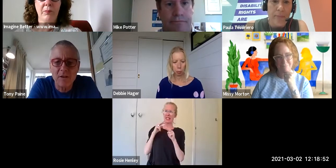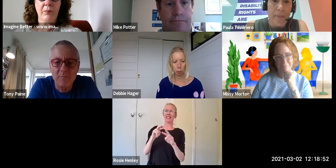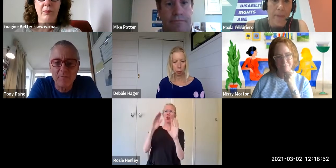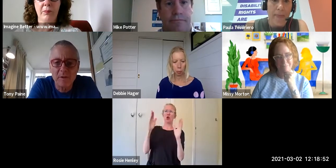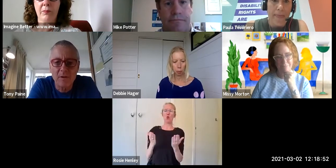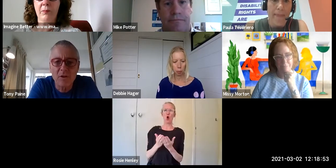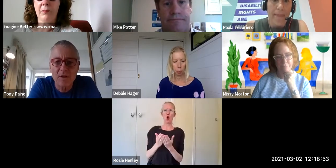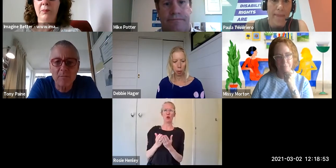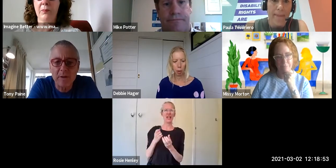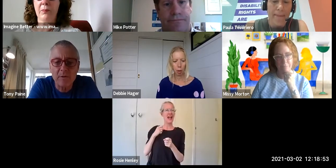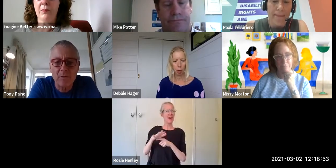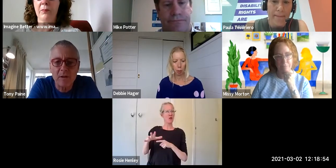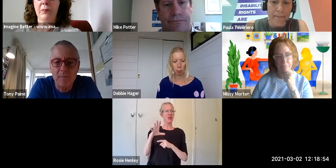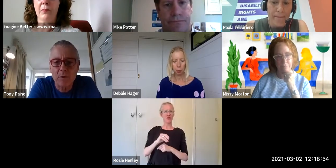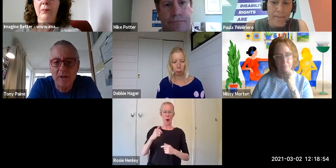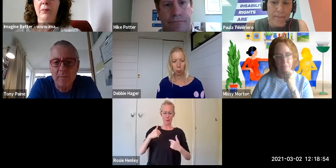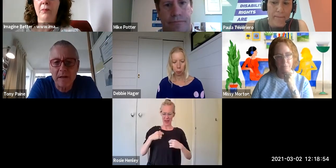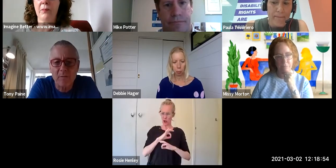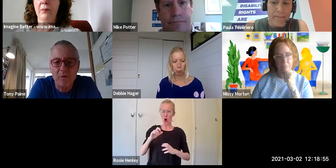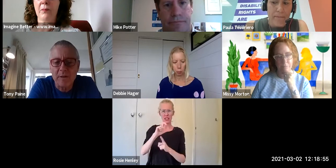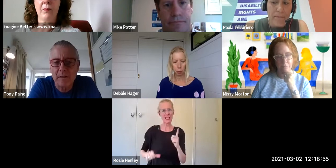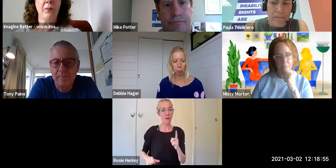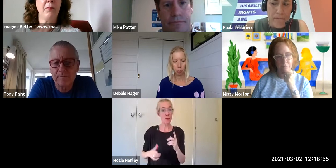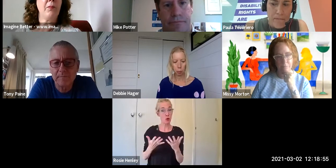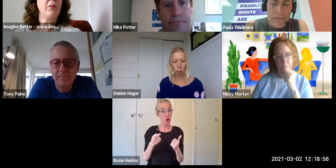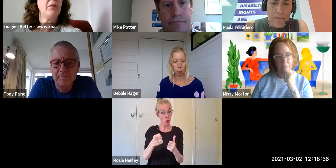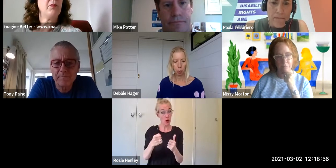give non-disabled people who are wanting to be part of the movement.